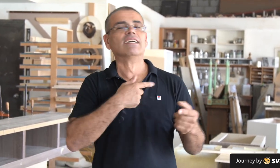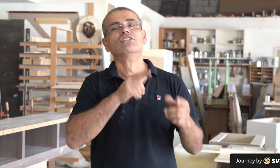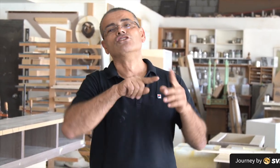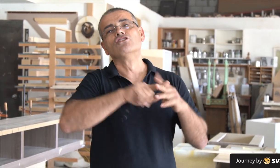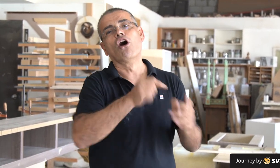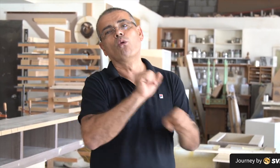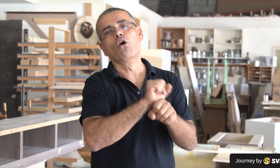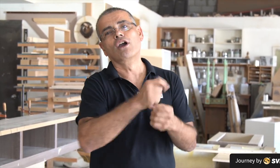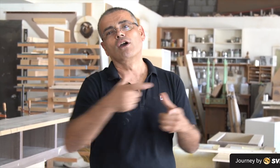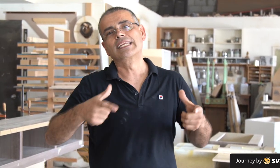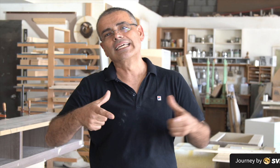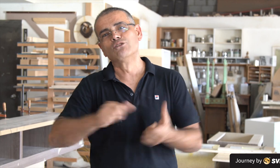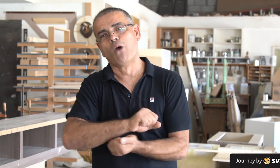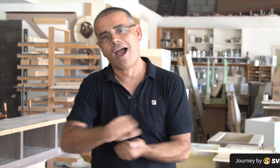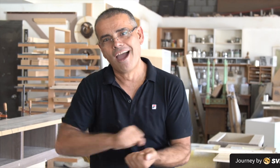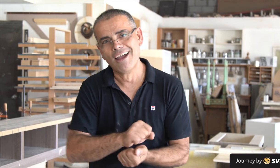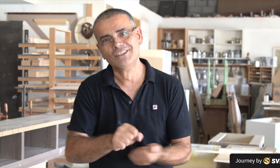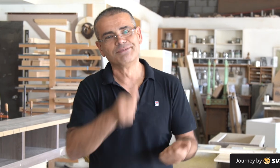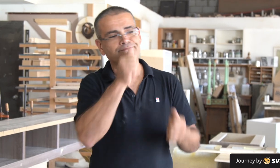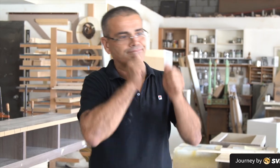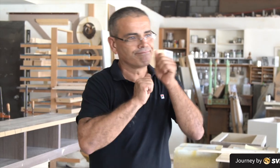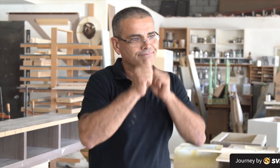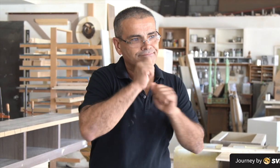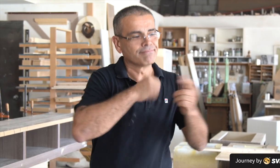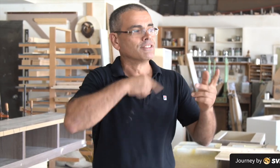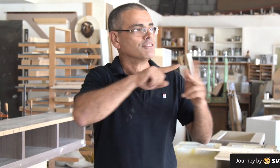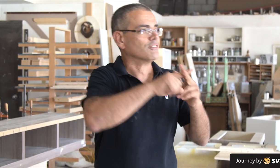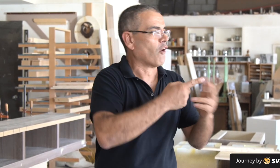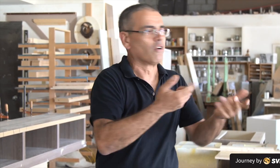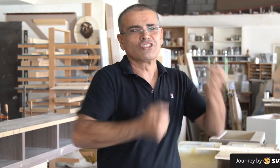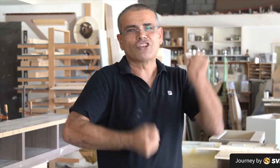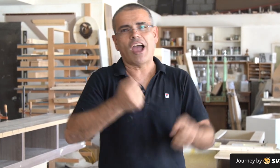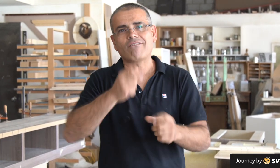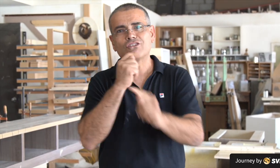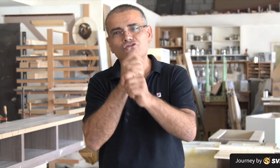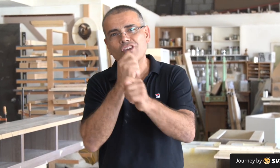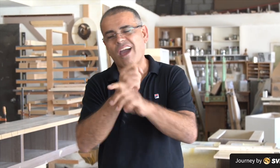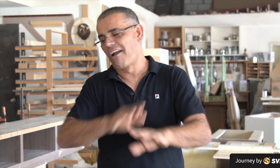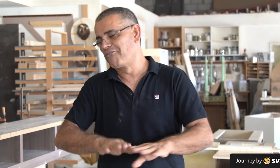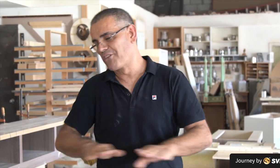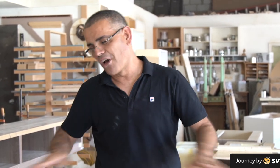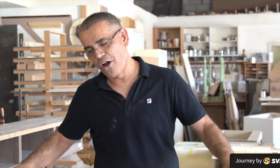I struggled and started out as a dishwasher, started driving